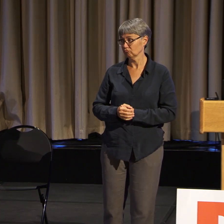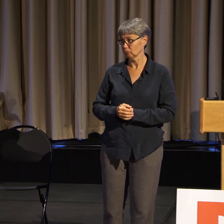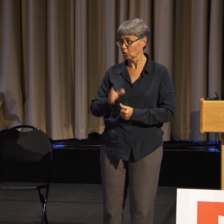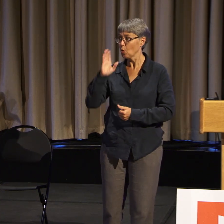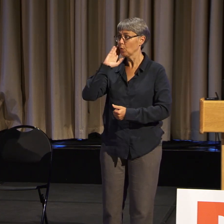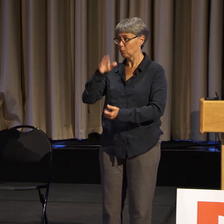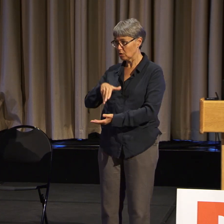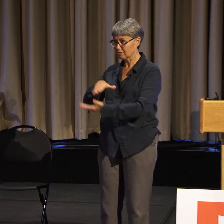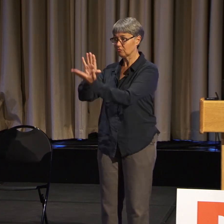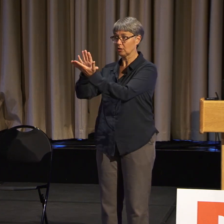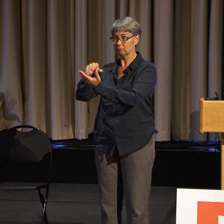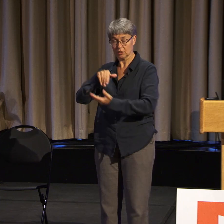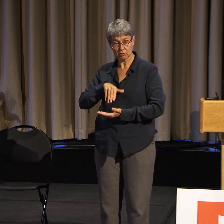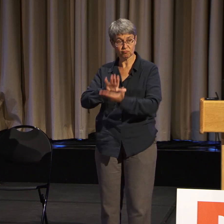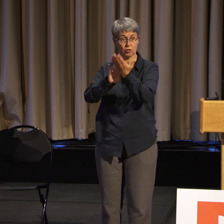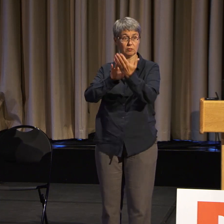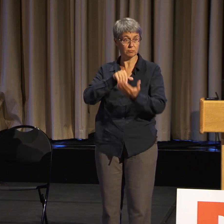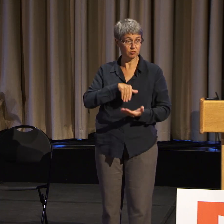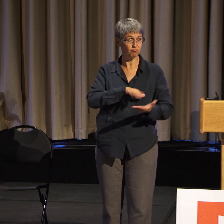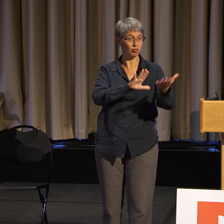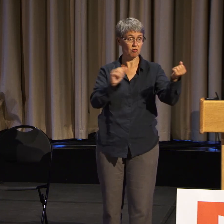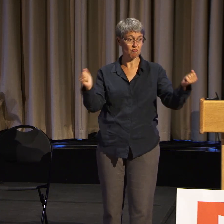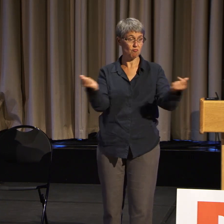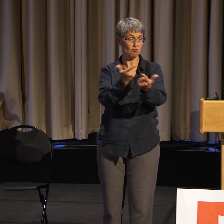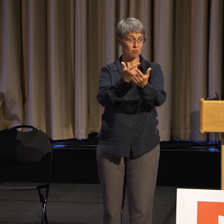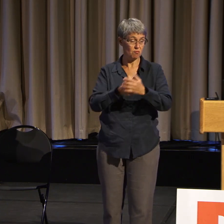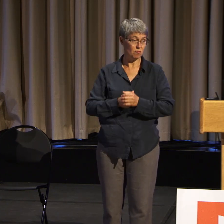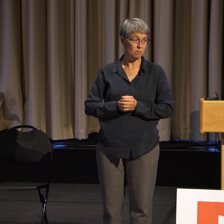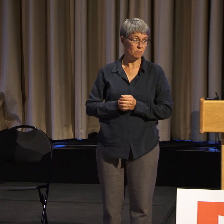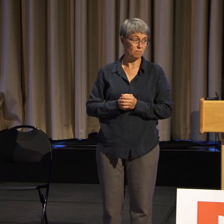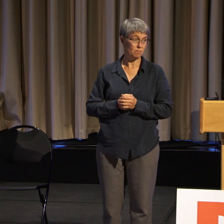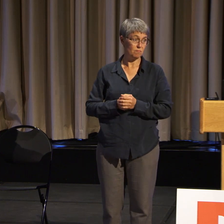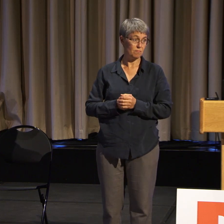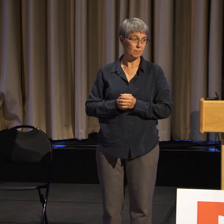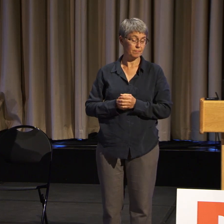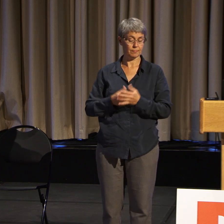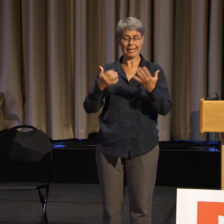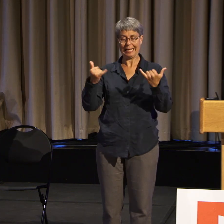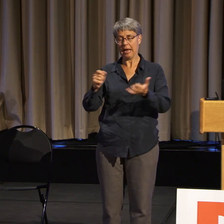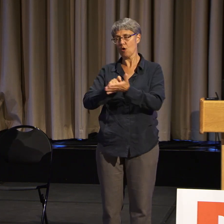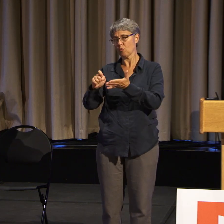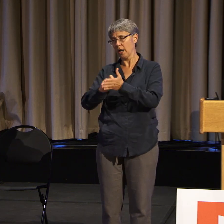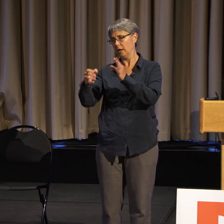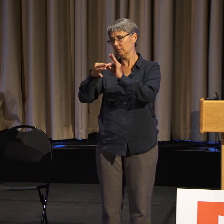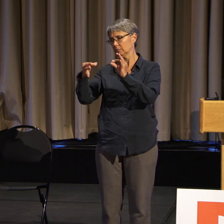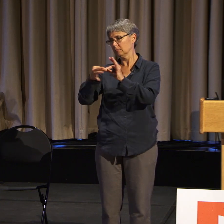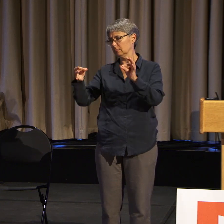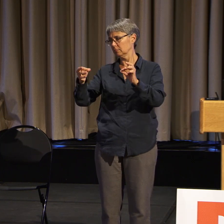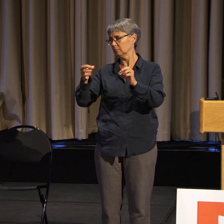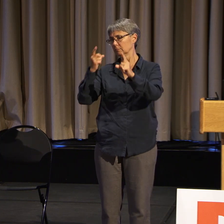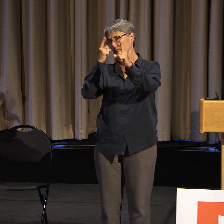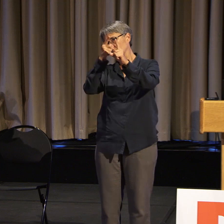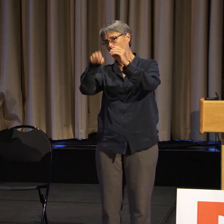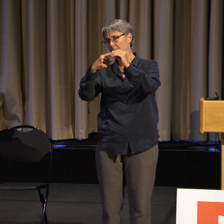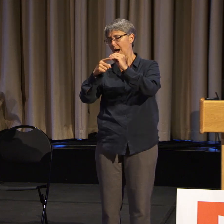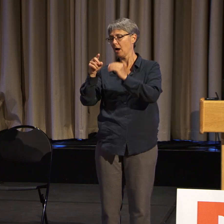We are in the process of writing our statement on race and race relations.